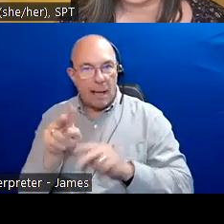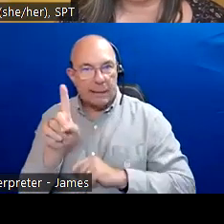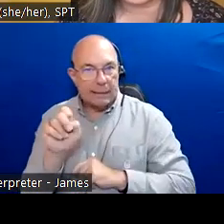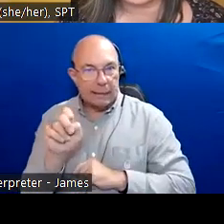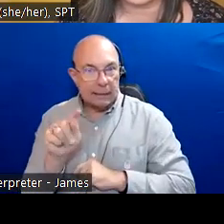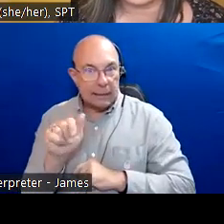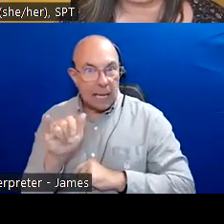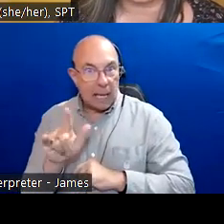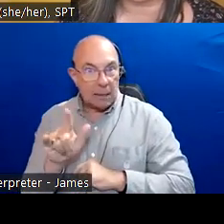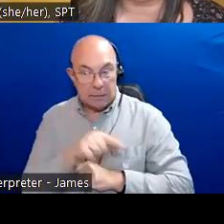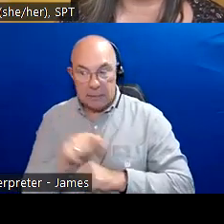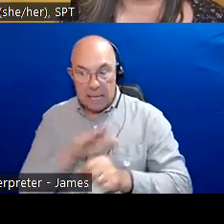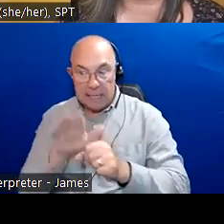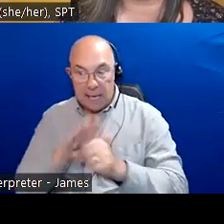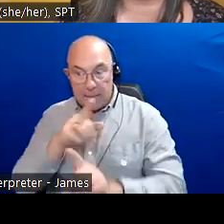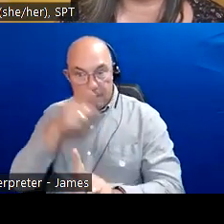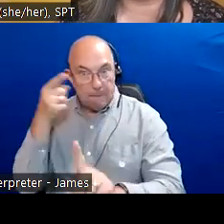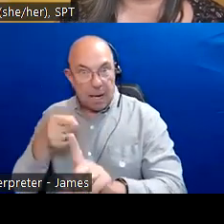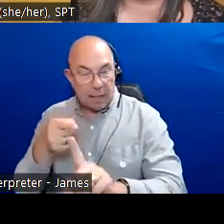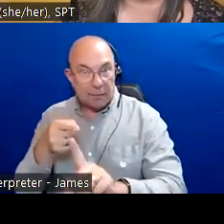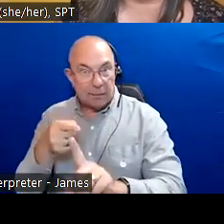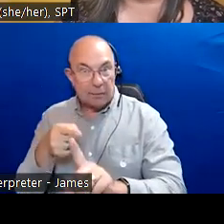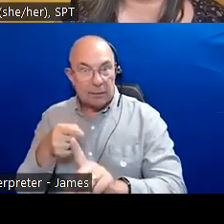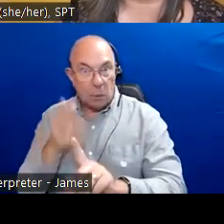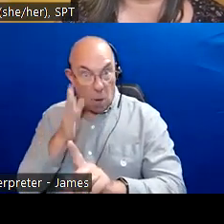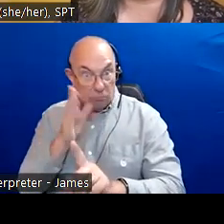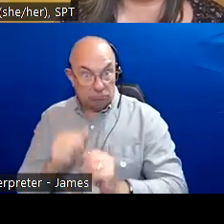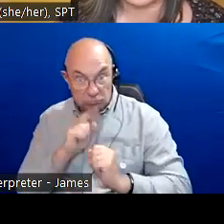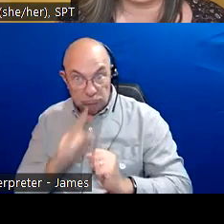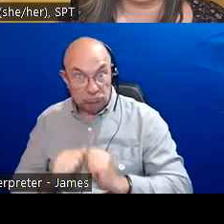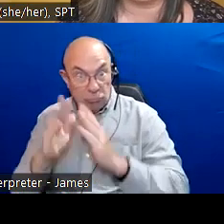We are a nonprofit charitable organization whose mission is to challenge inequity in our city.